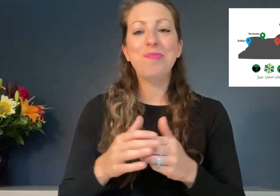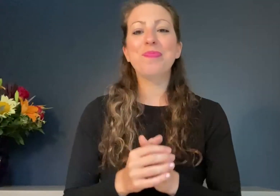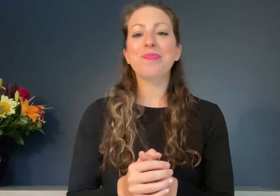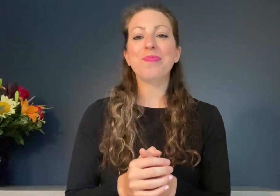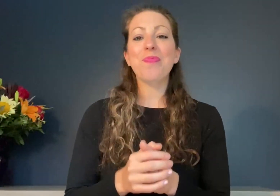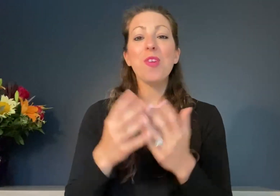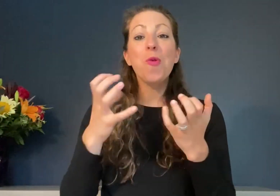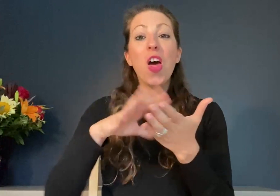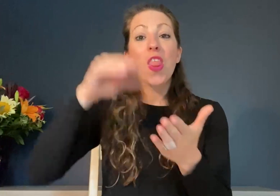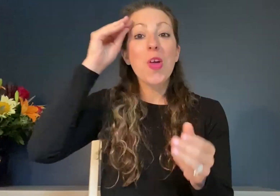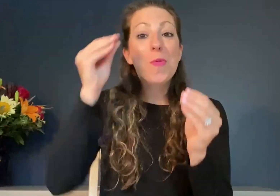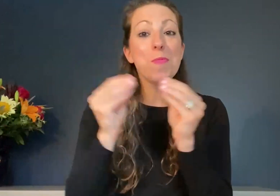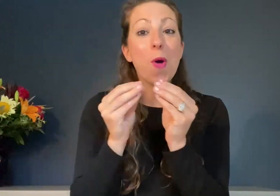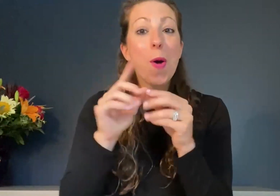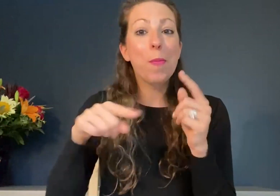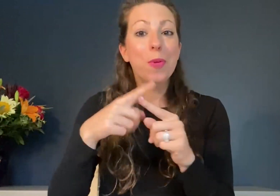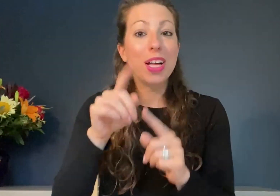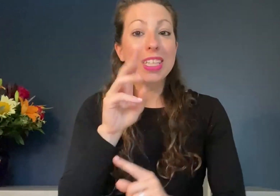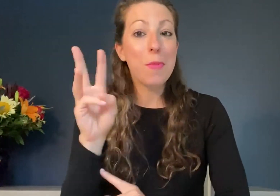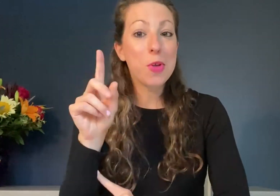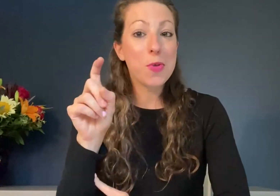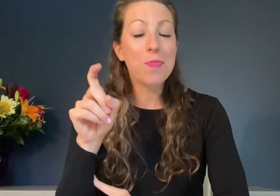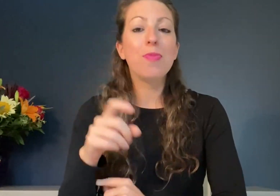Want to learn more about DWW?